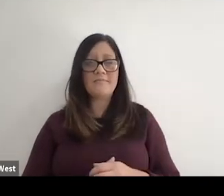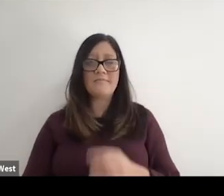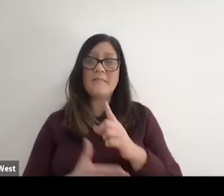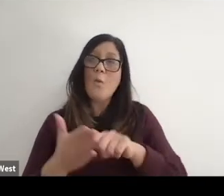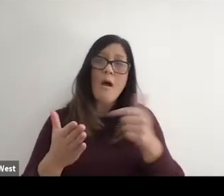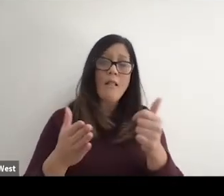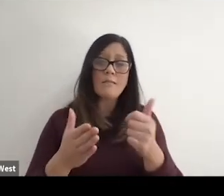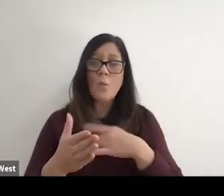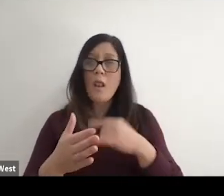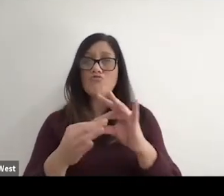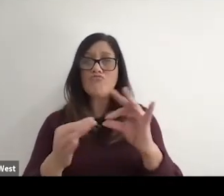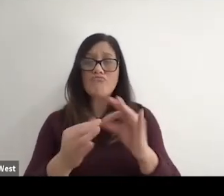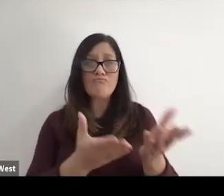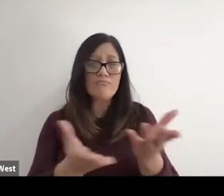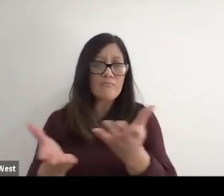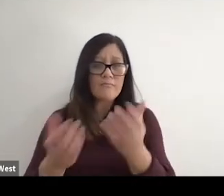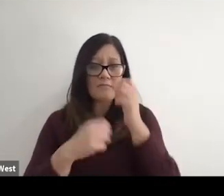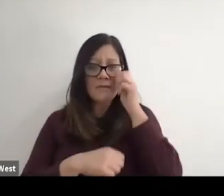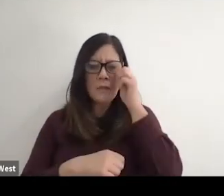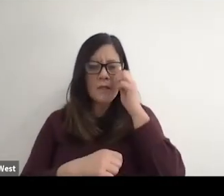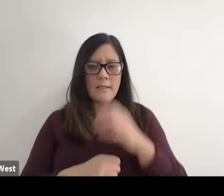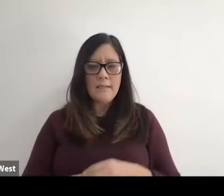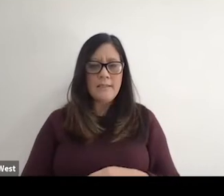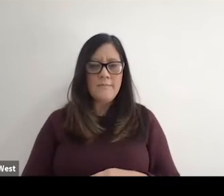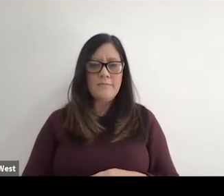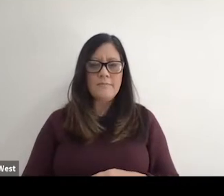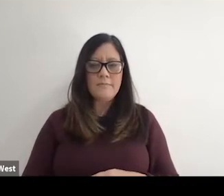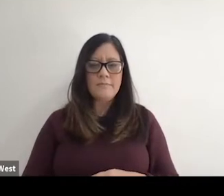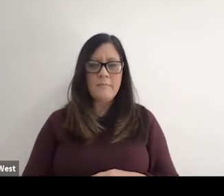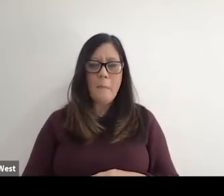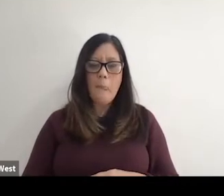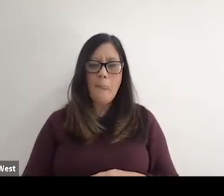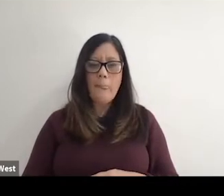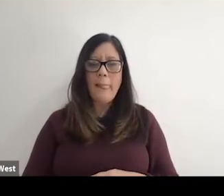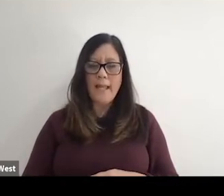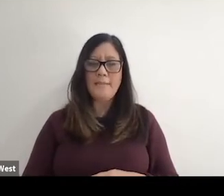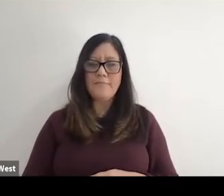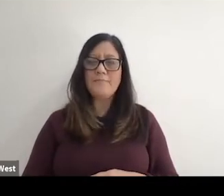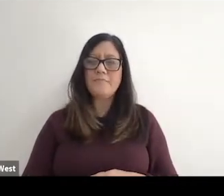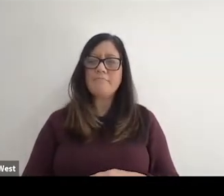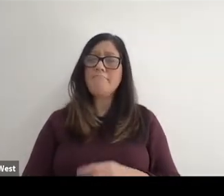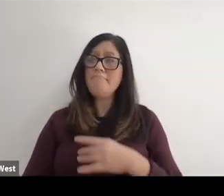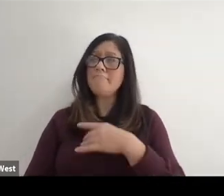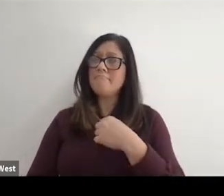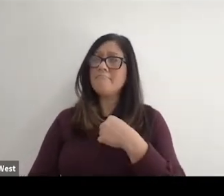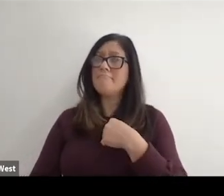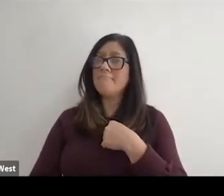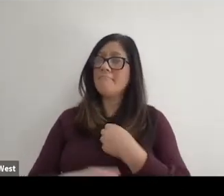would we like to speak about? Well, I can, I just can just add,